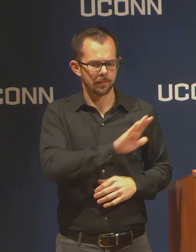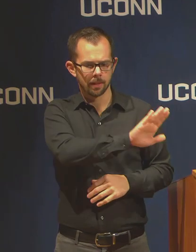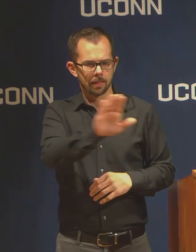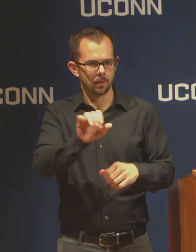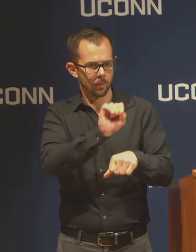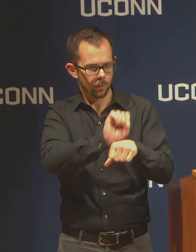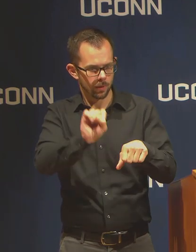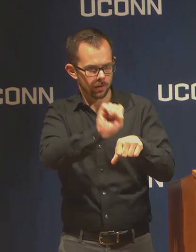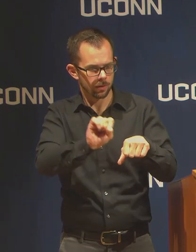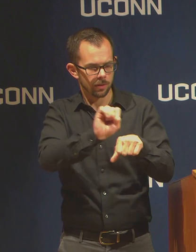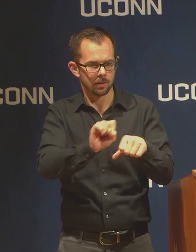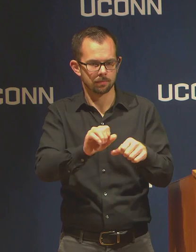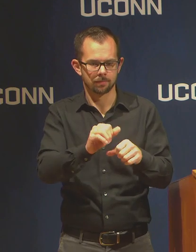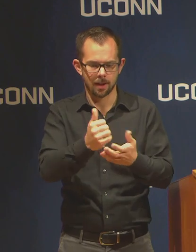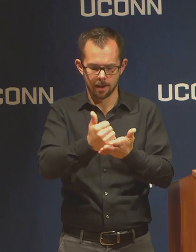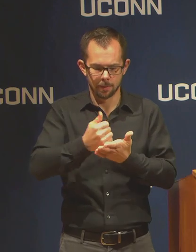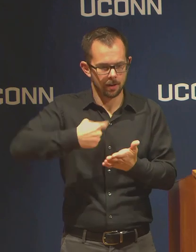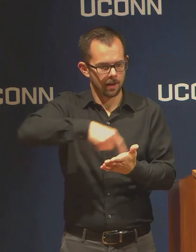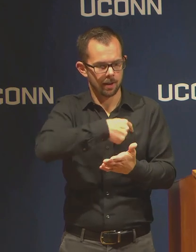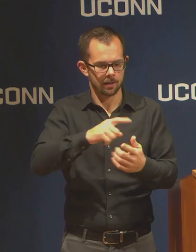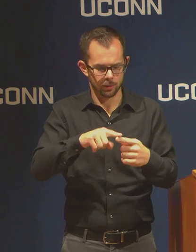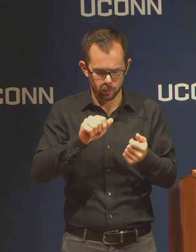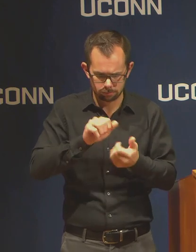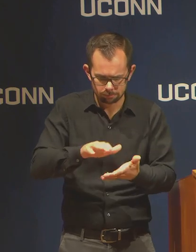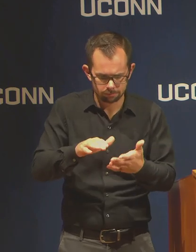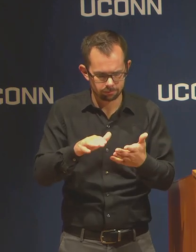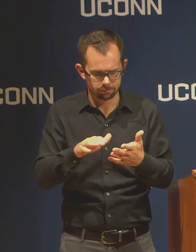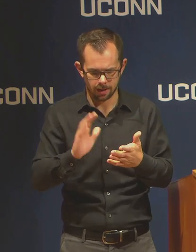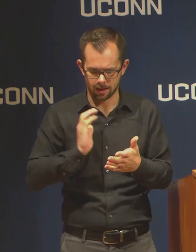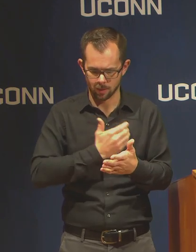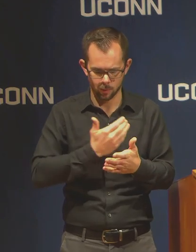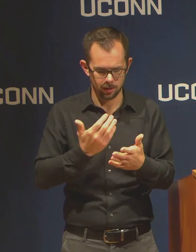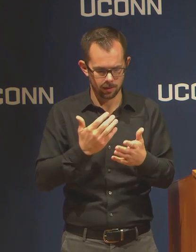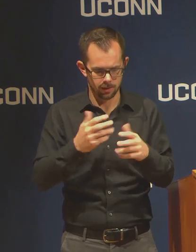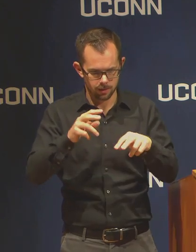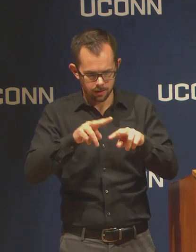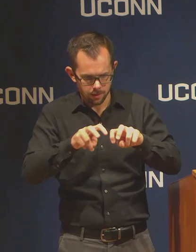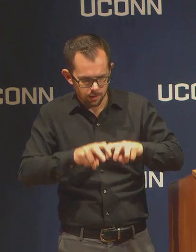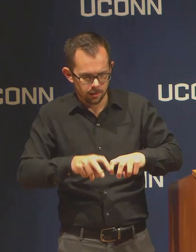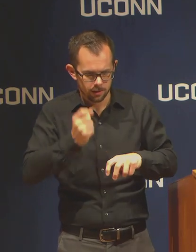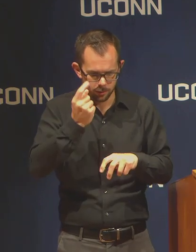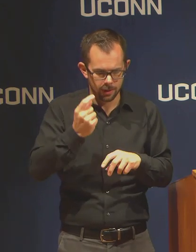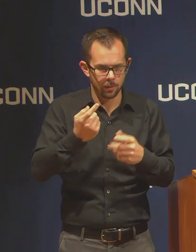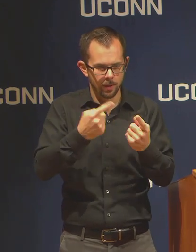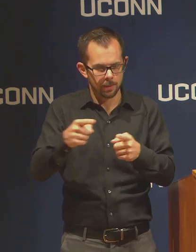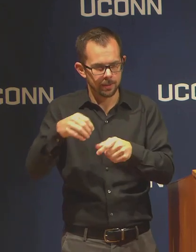on in this unprecedented situation, and also to draw on the lessons of history. Turns out we have one of